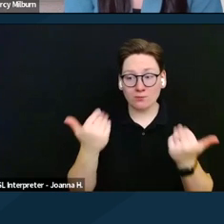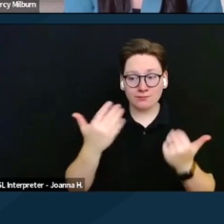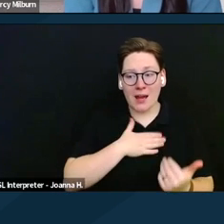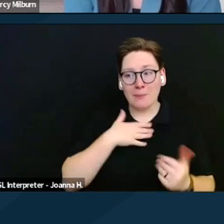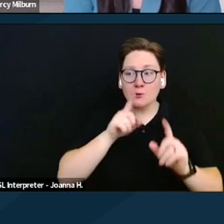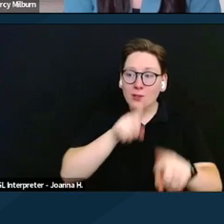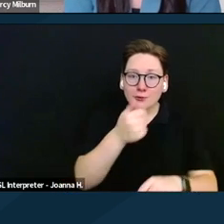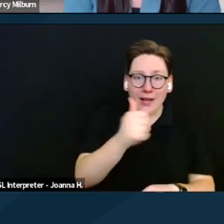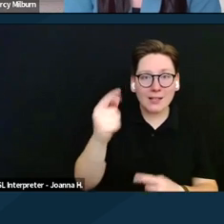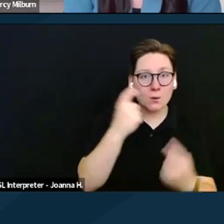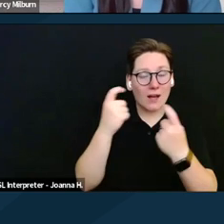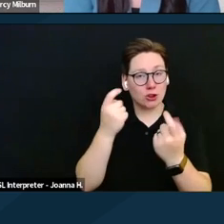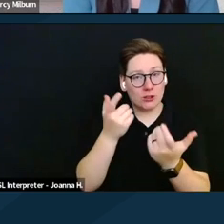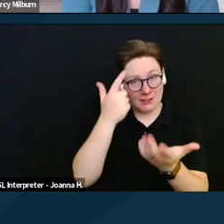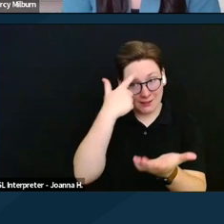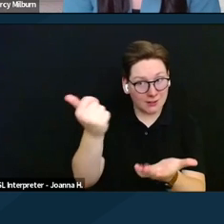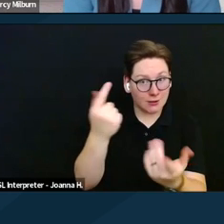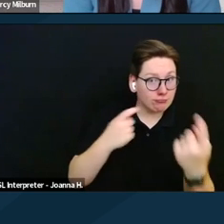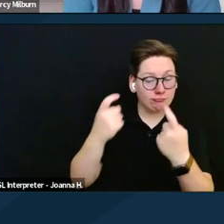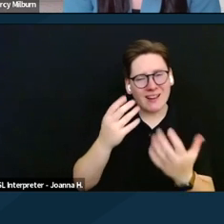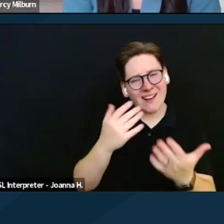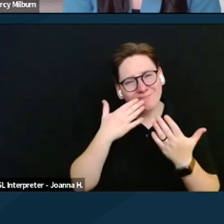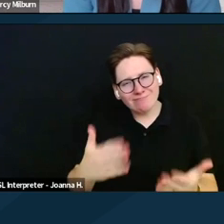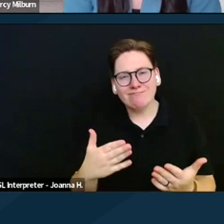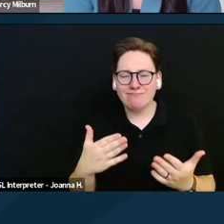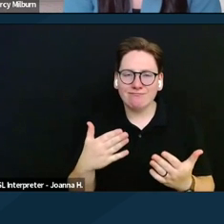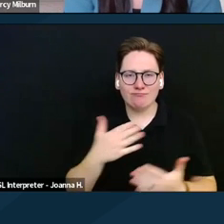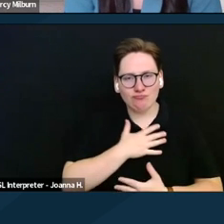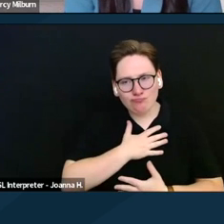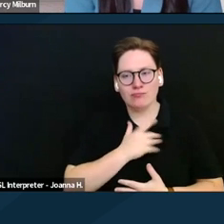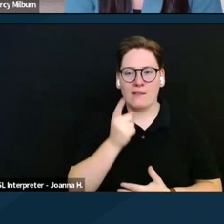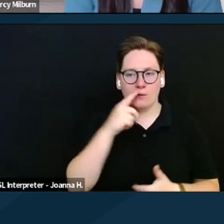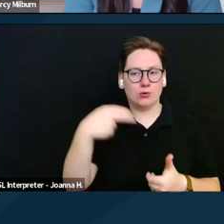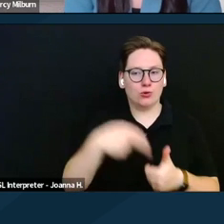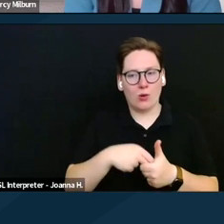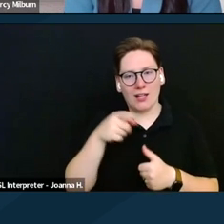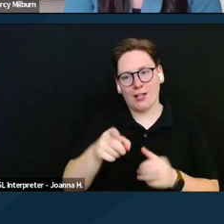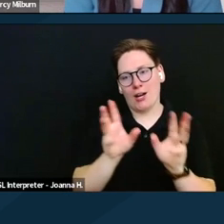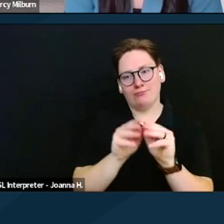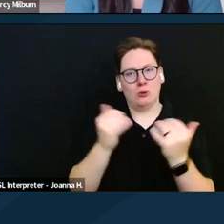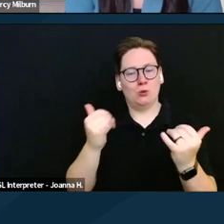that folks may have, and thank you so much for joining us today to learn more about